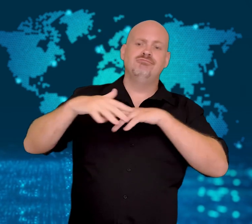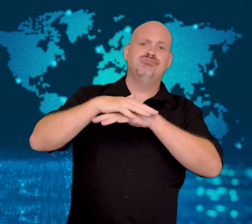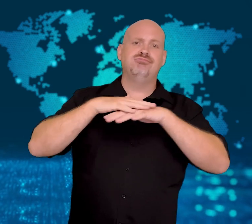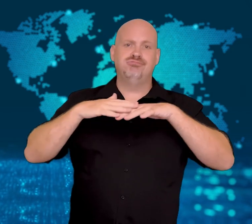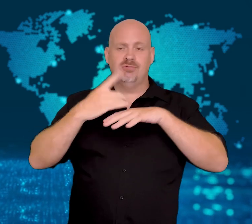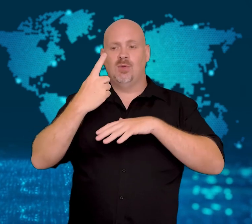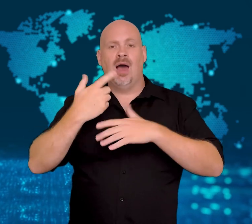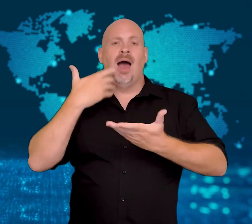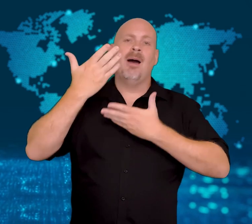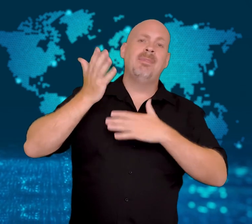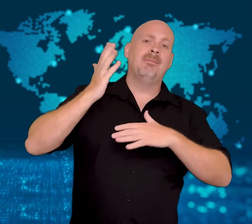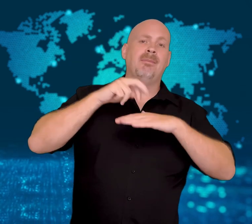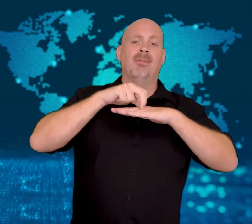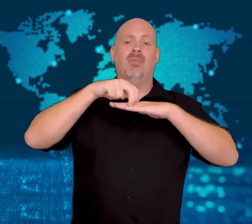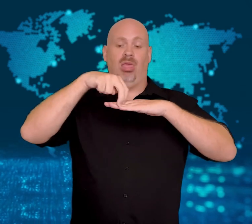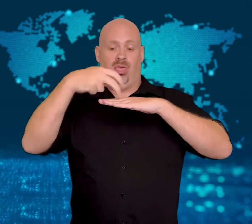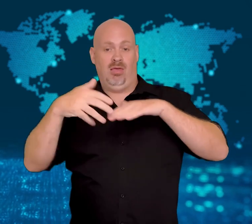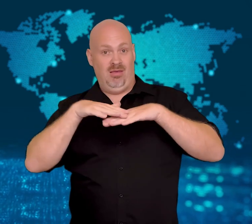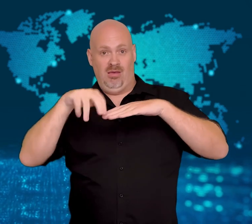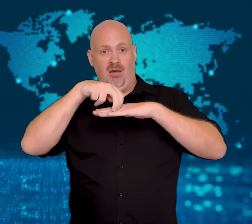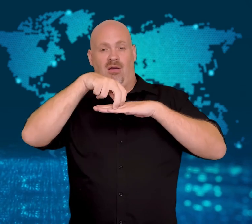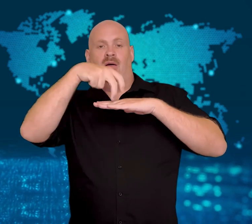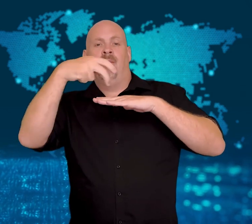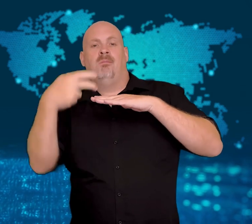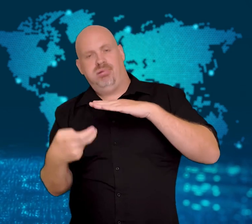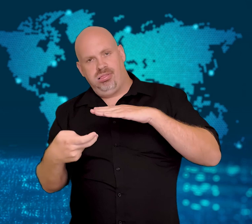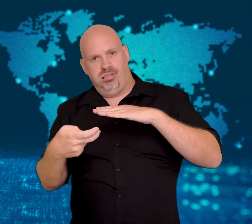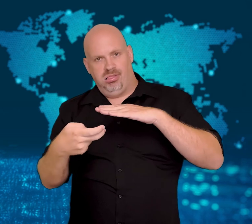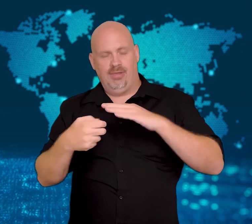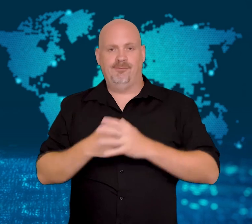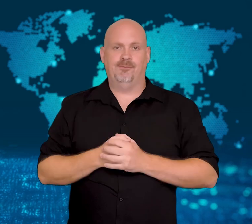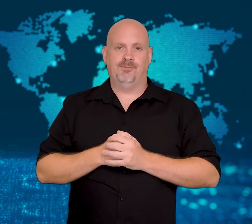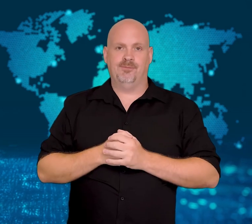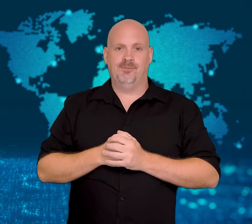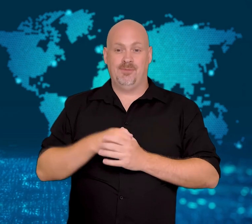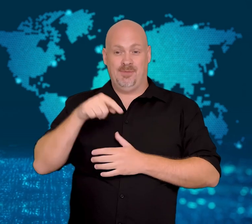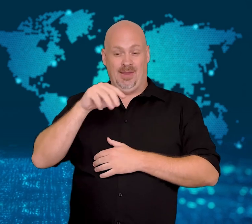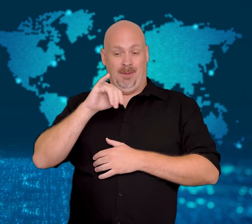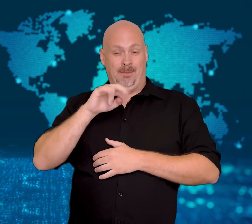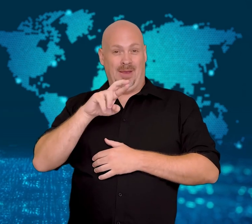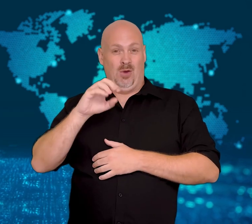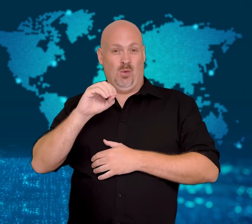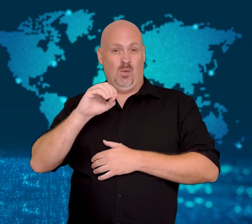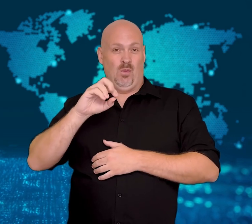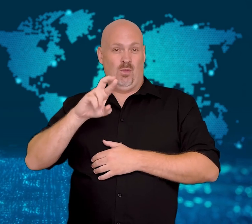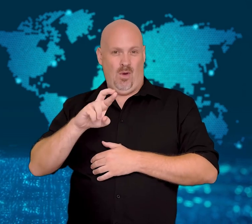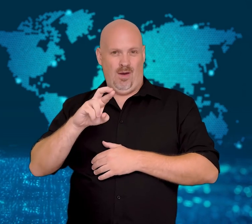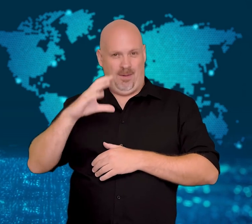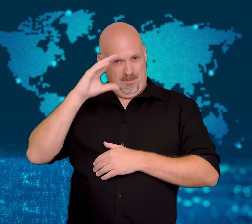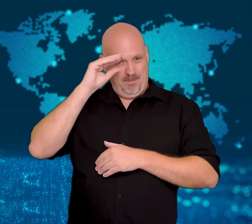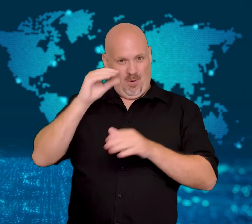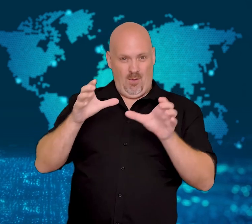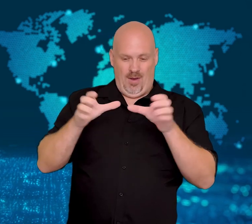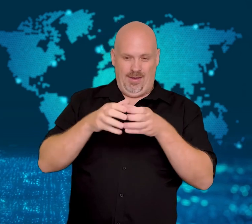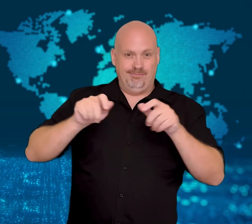a member of the Mirror group fell off the same stage when he was giving a speech.